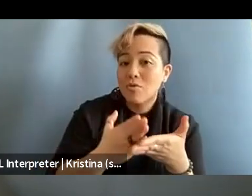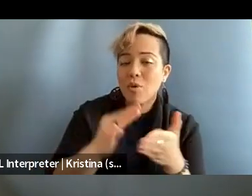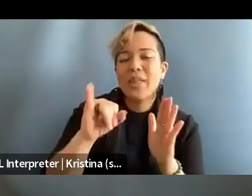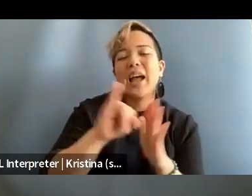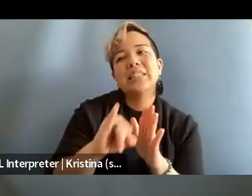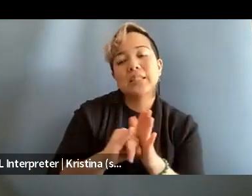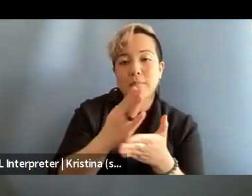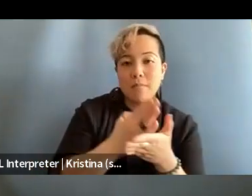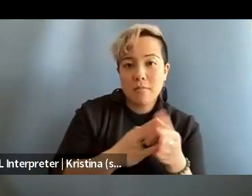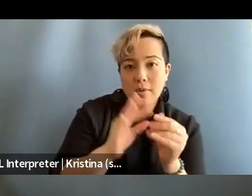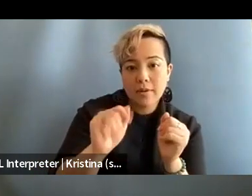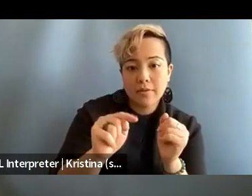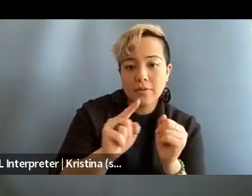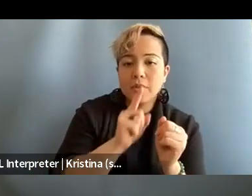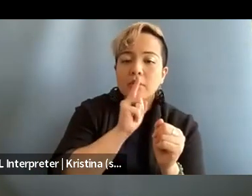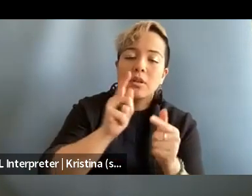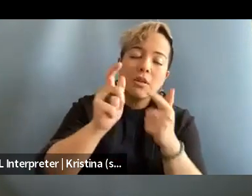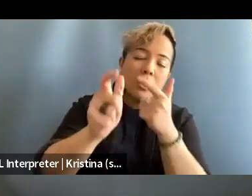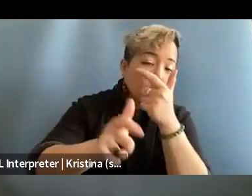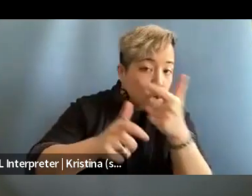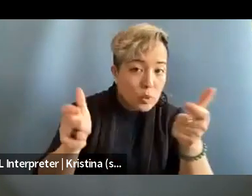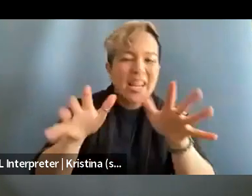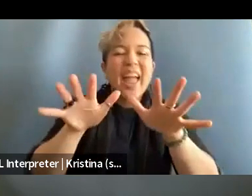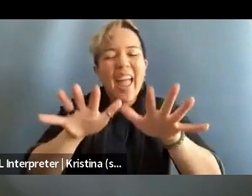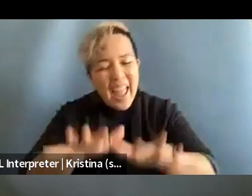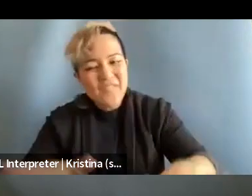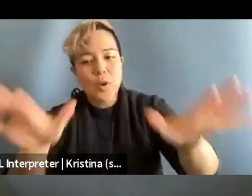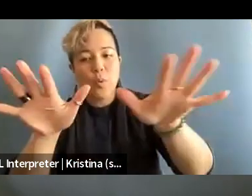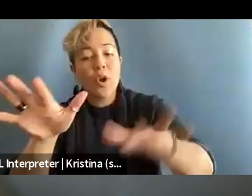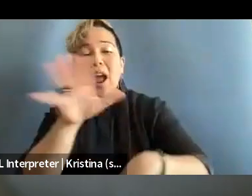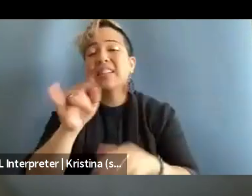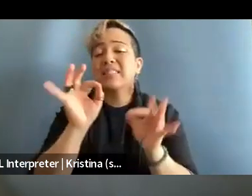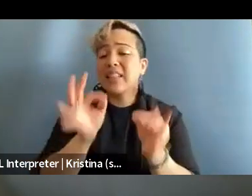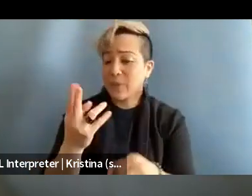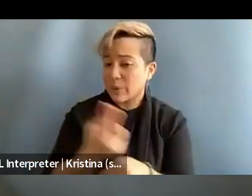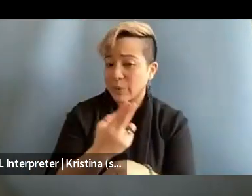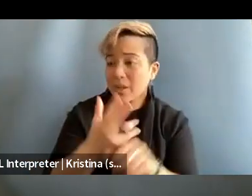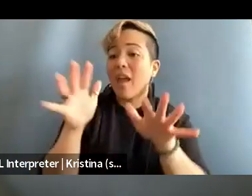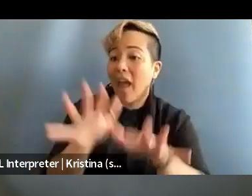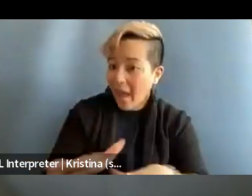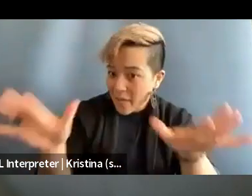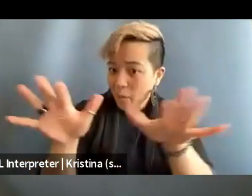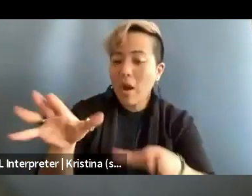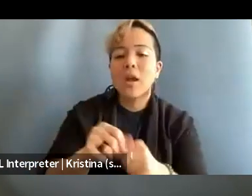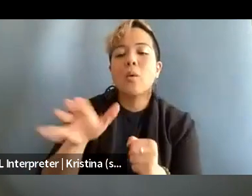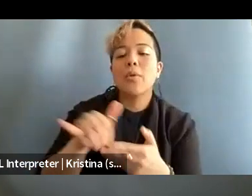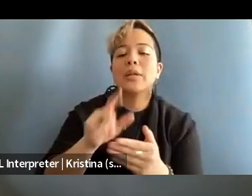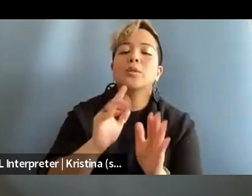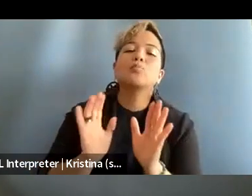part of it is huge everywhere, and it's definitely used everywhere in a way that is pushing a lot of women